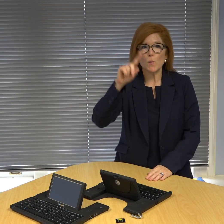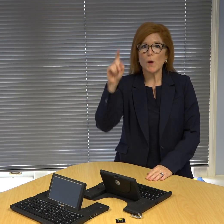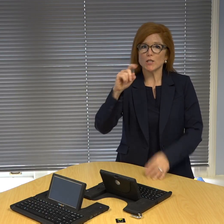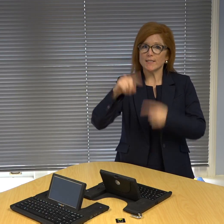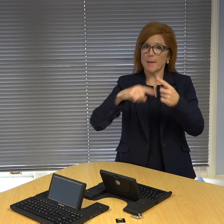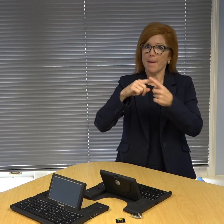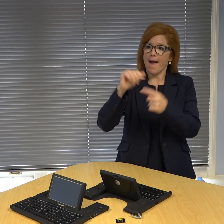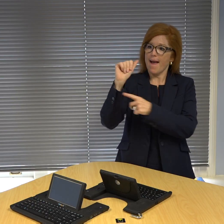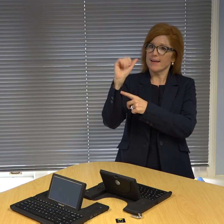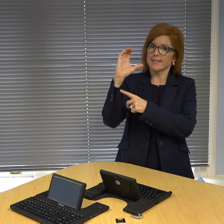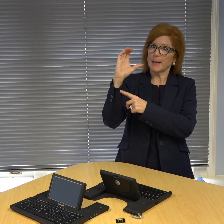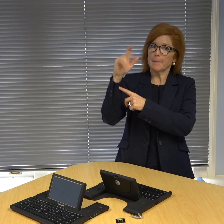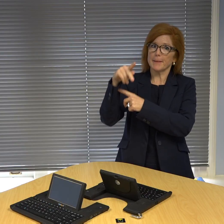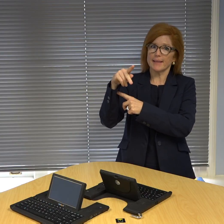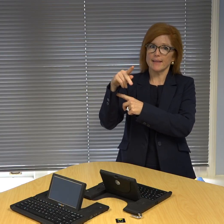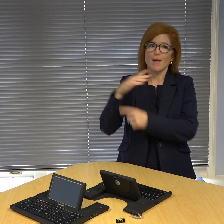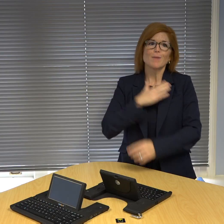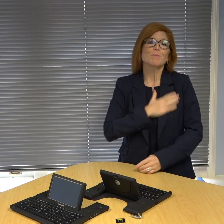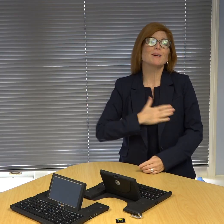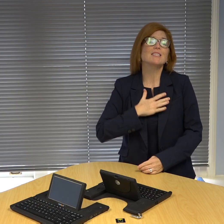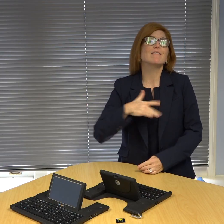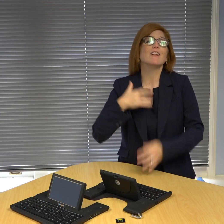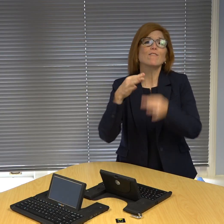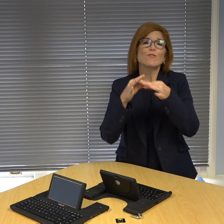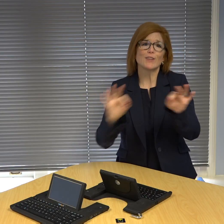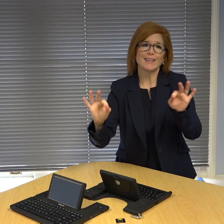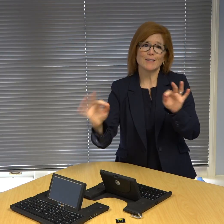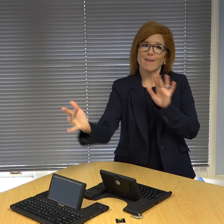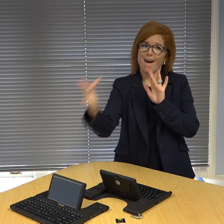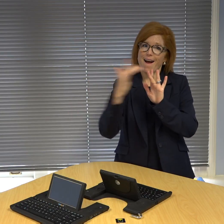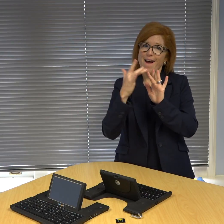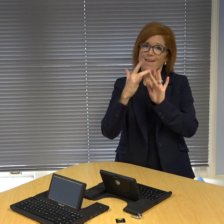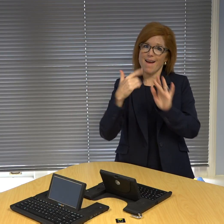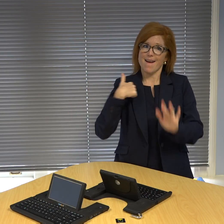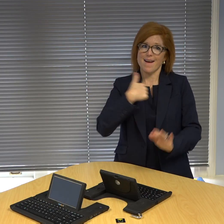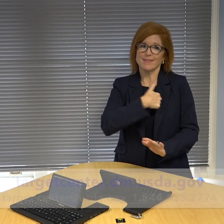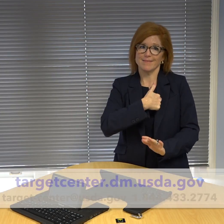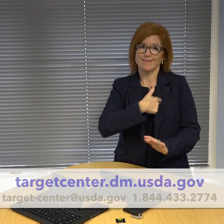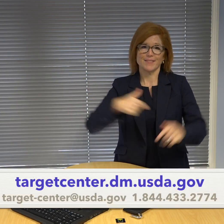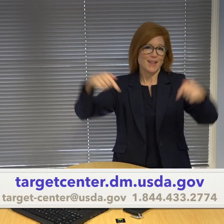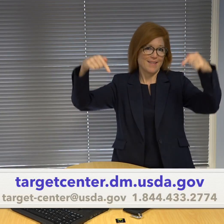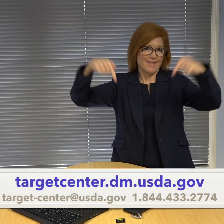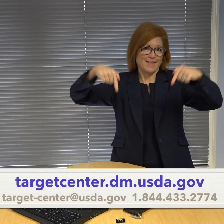If you have any questions about ACP, please feel free to contact us.